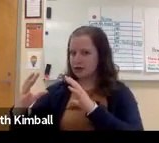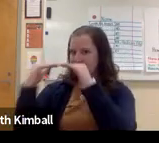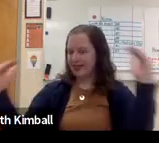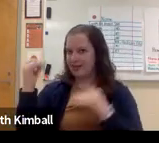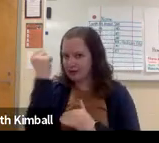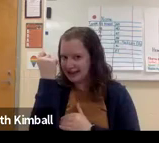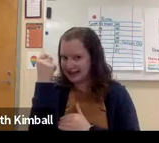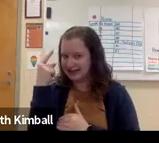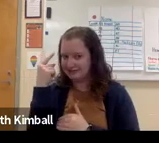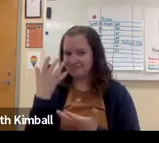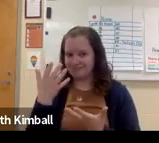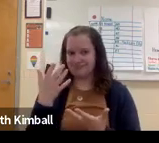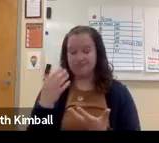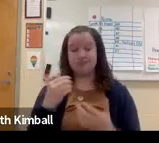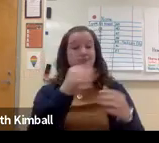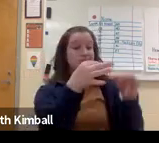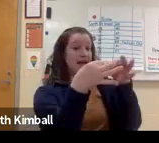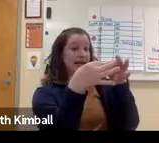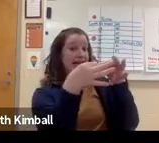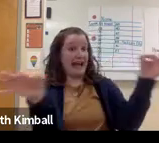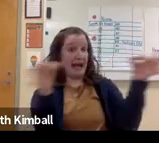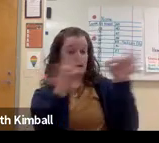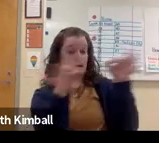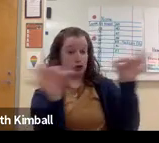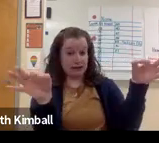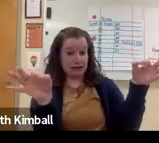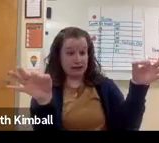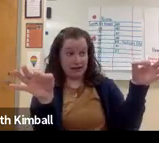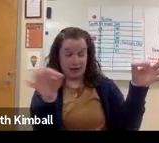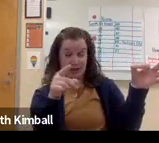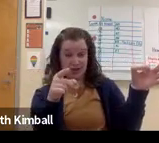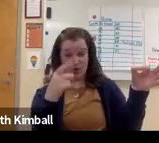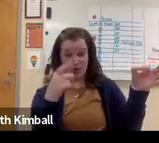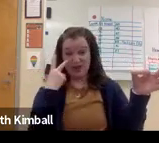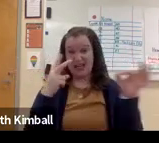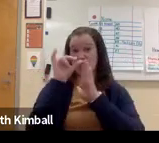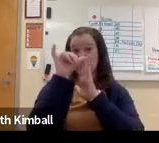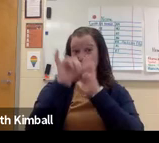as well as how well they are able to match up with the teacher's language.